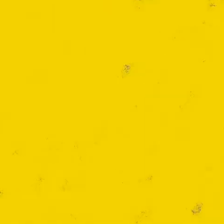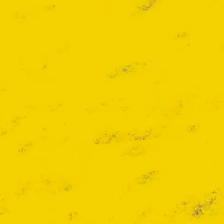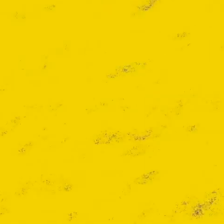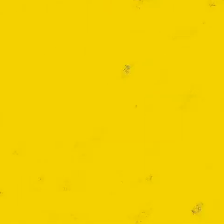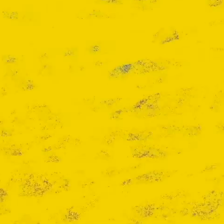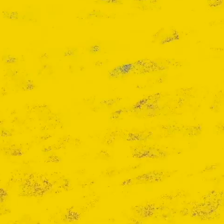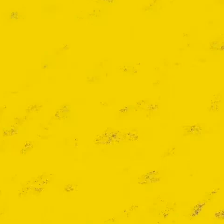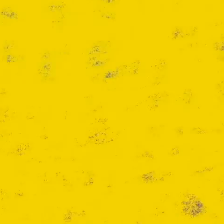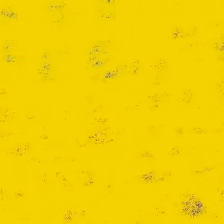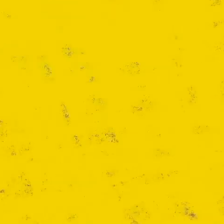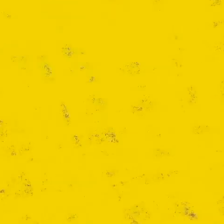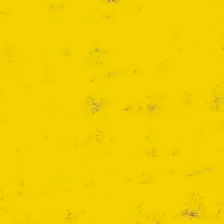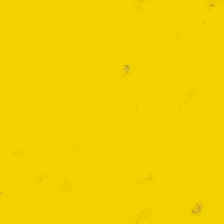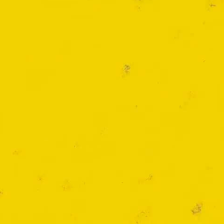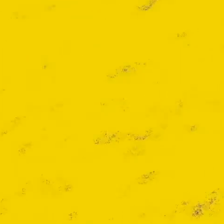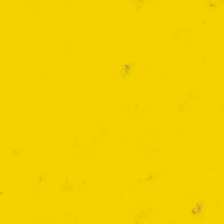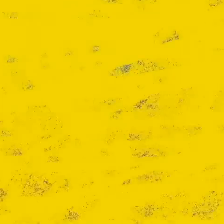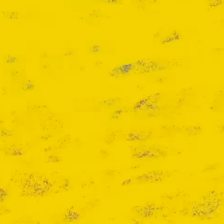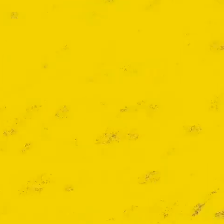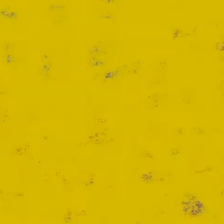part 4